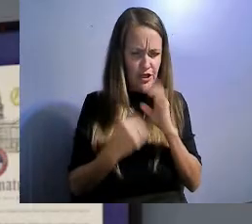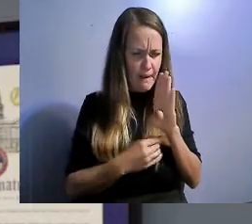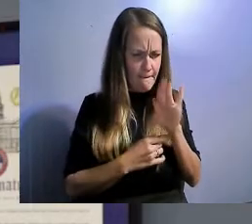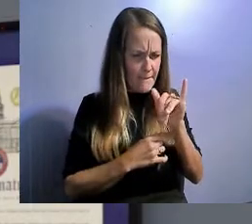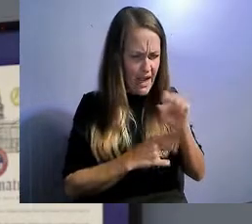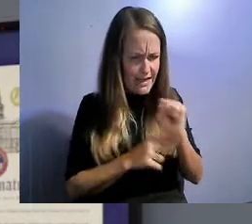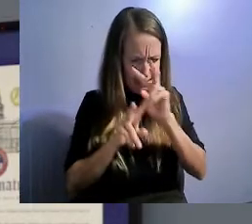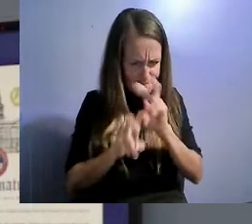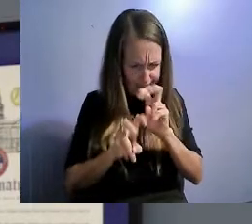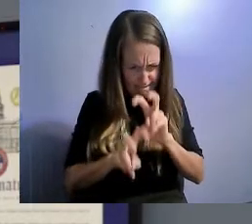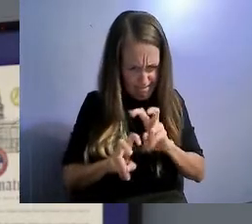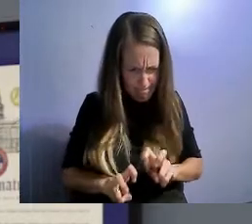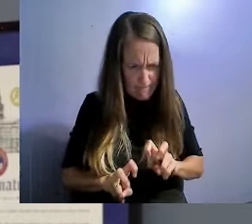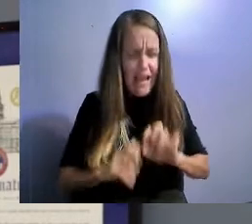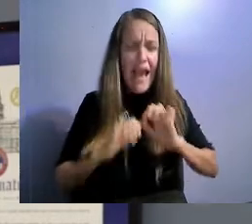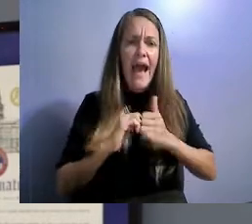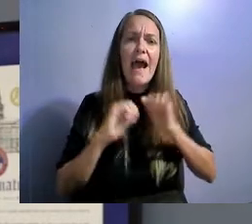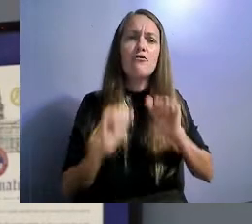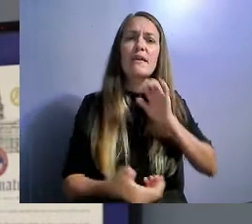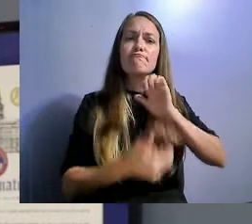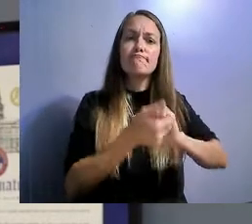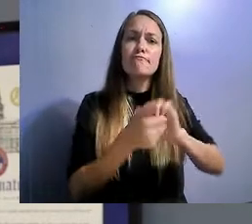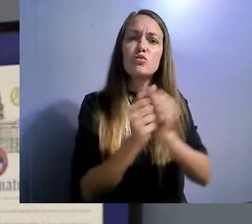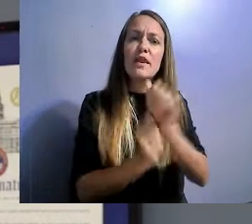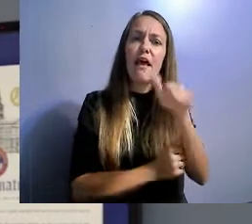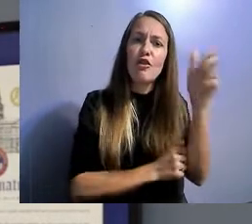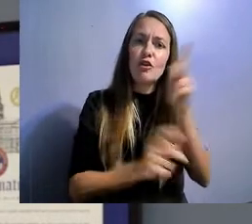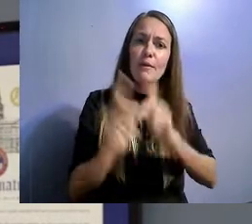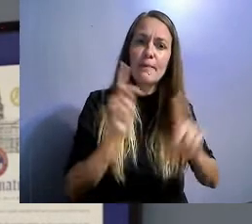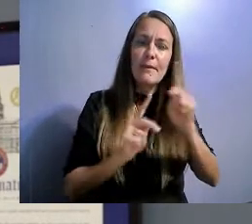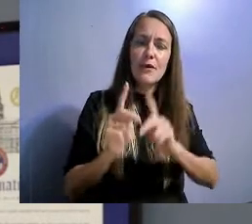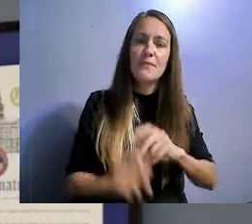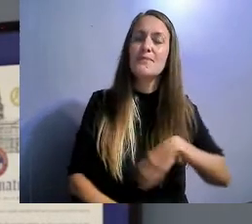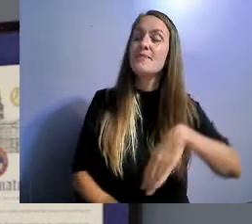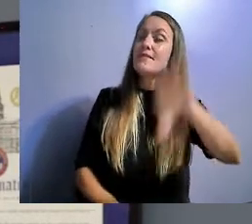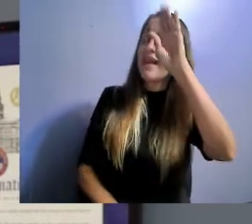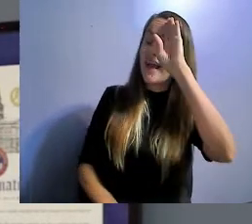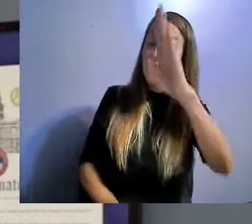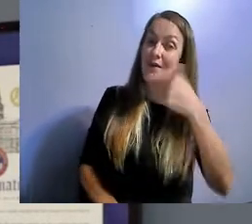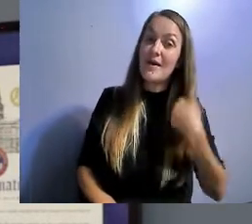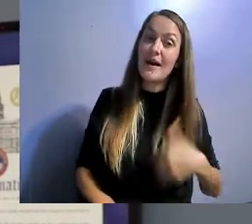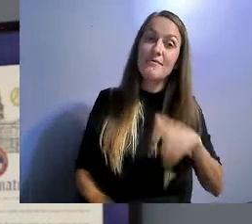Hi, I am Lacey Stein, and I am the Director of Training Membership at CCDC.